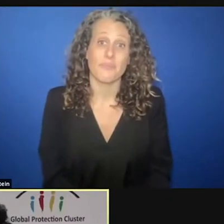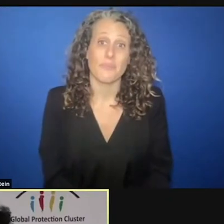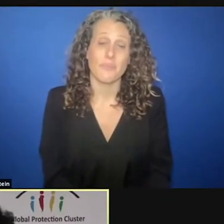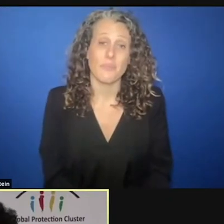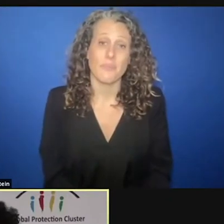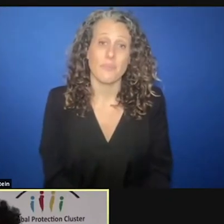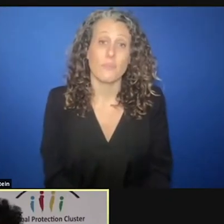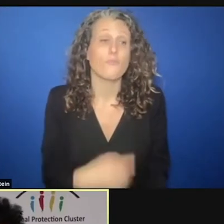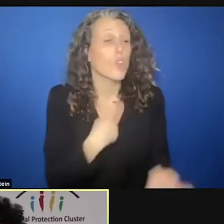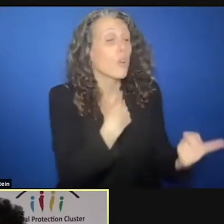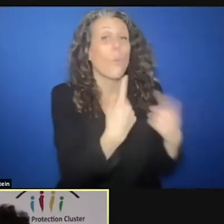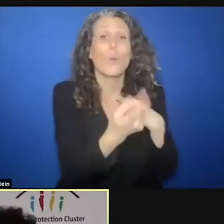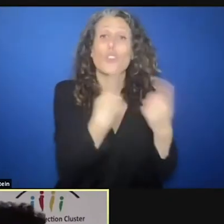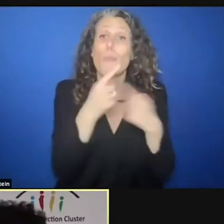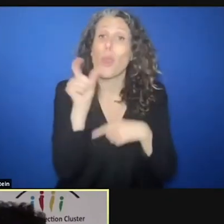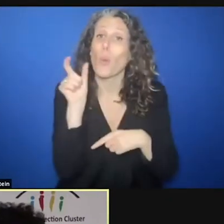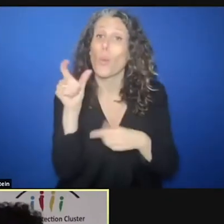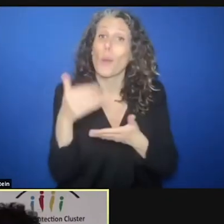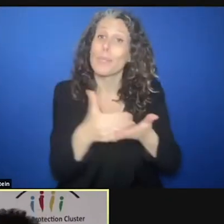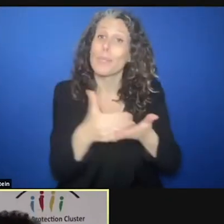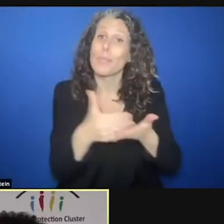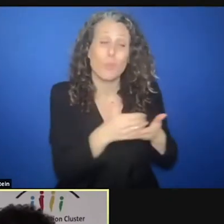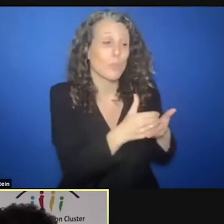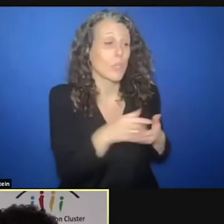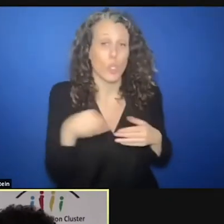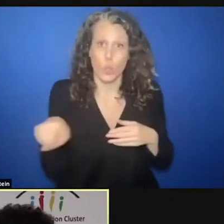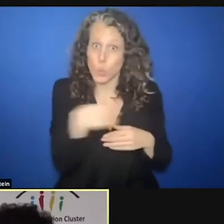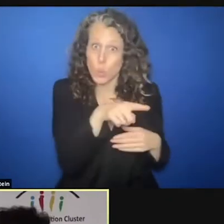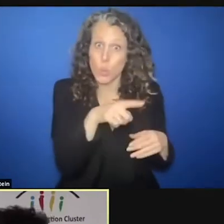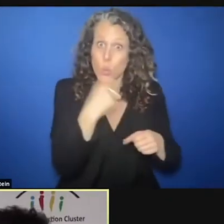I would like to say if you are a protection actor, if you are a member state, if you are